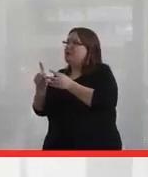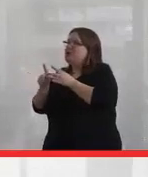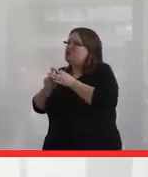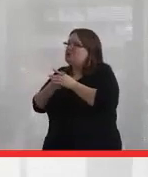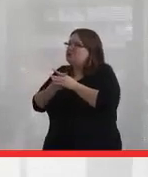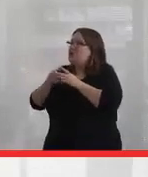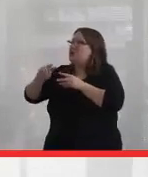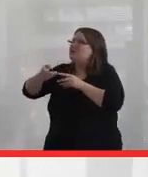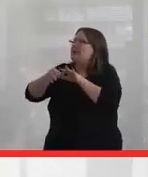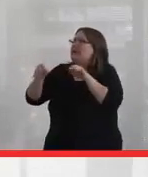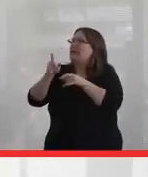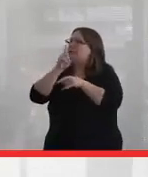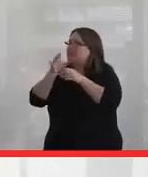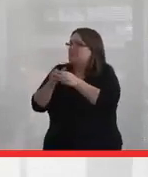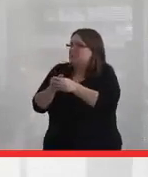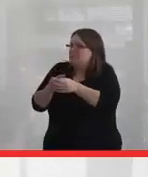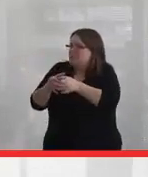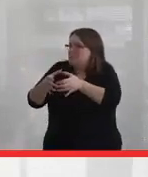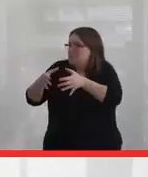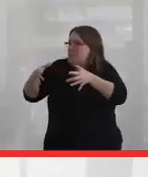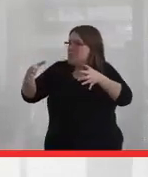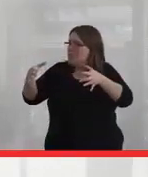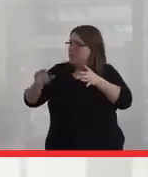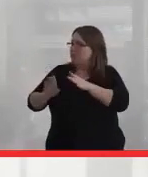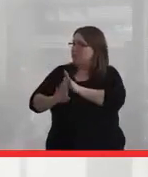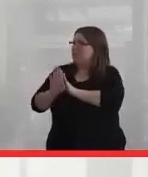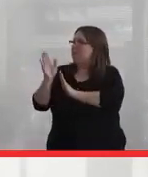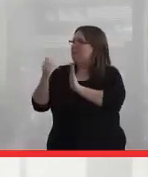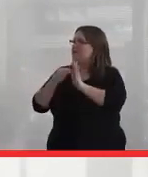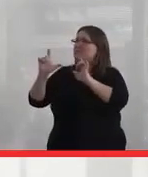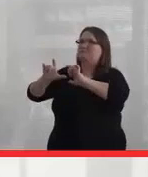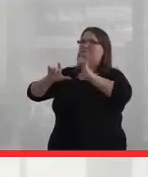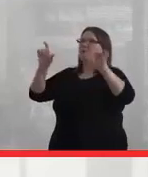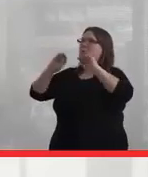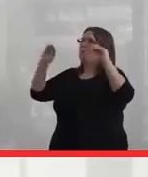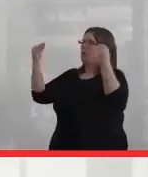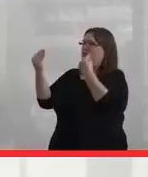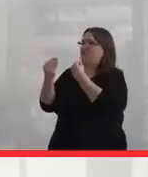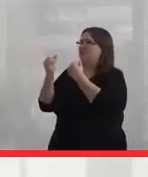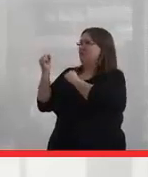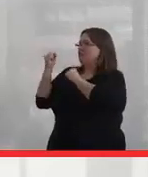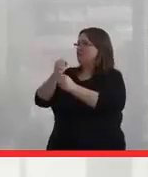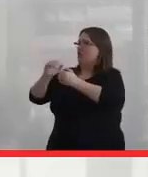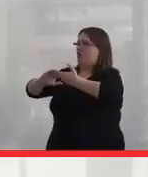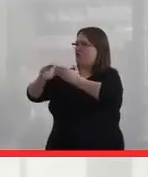of second-language speakers. And we have a huge-- we have an organization and a really strong community